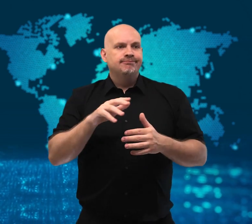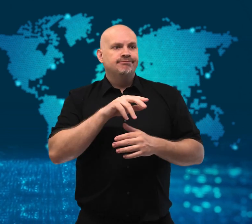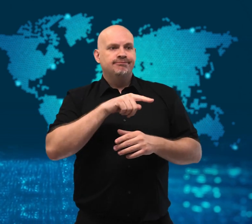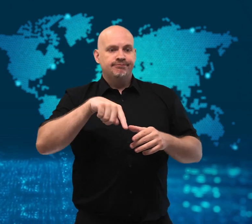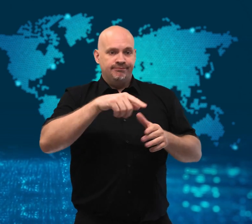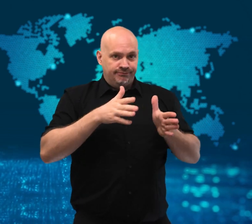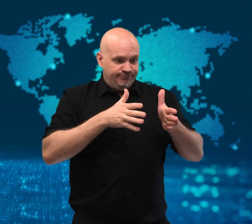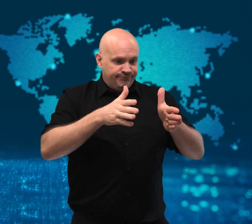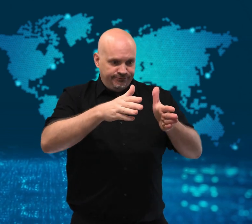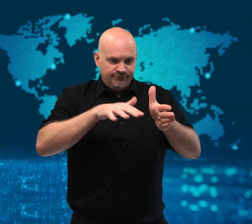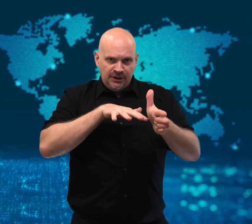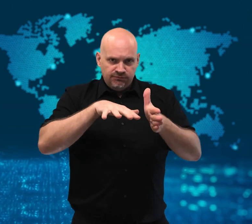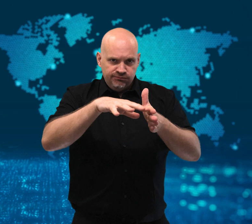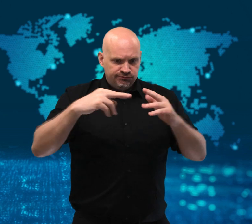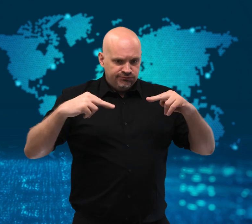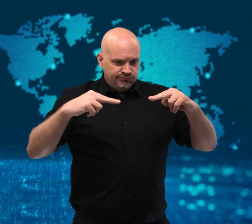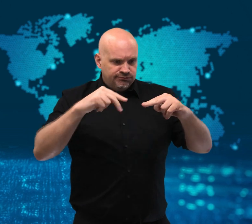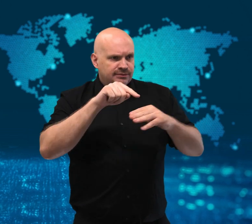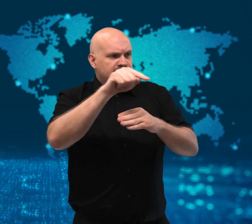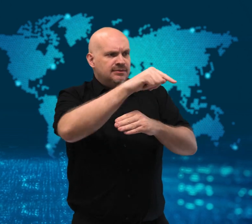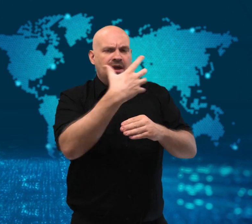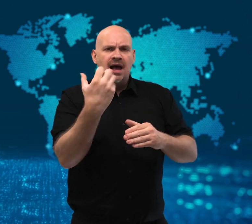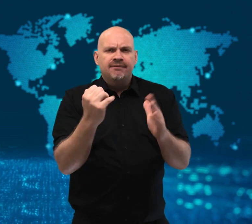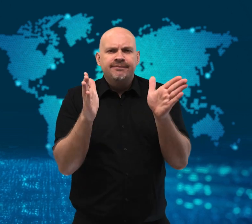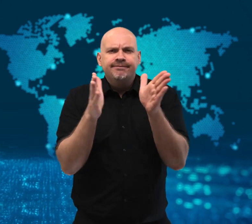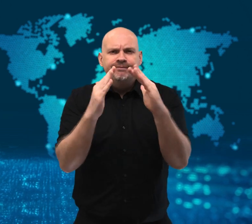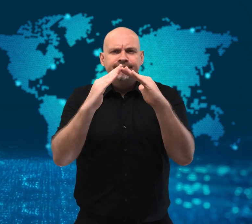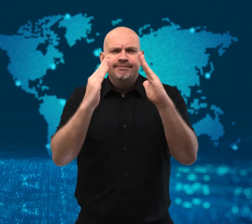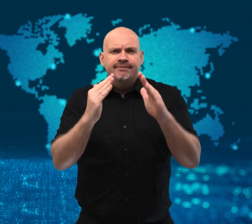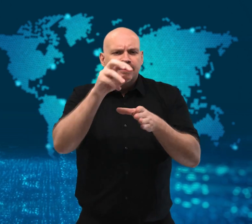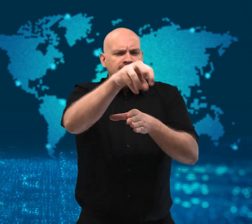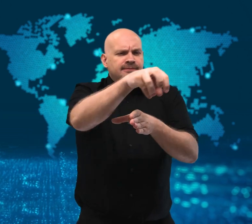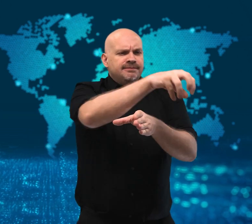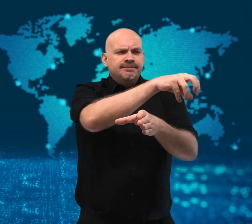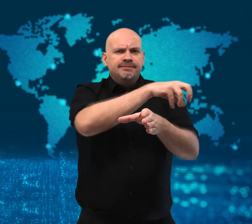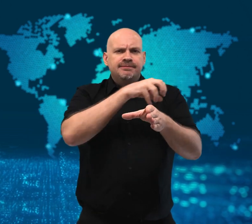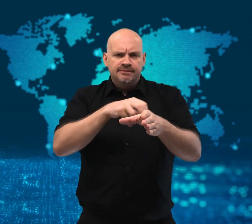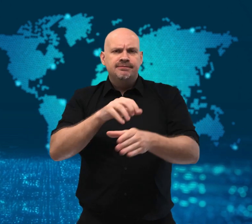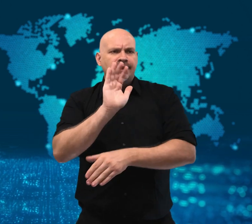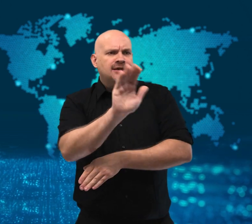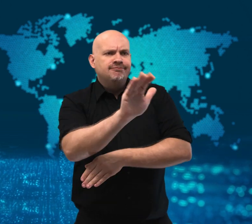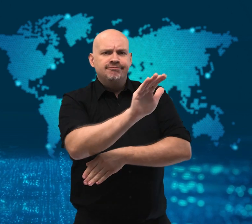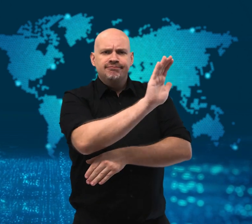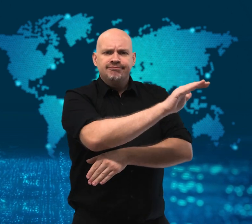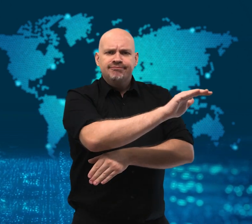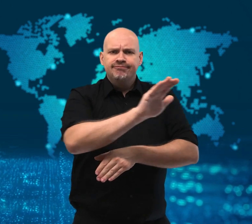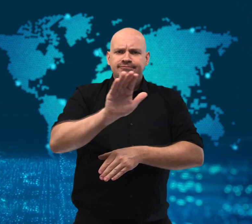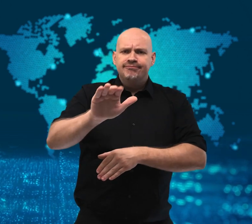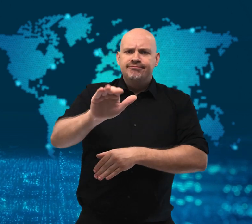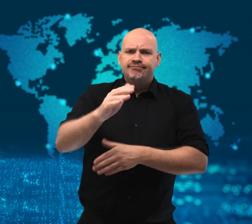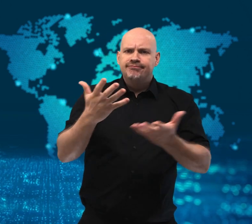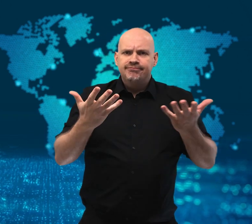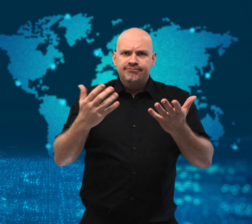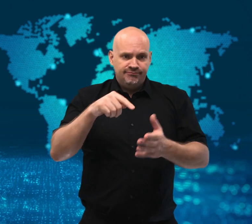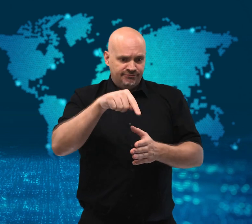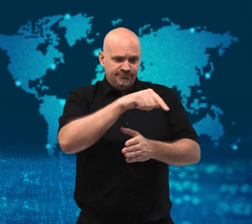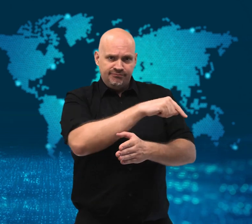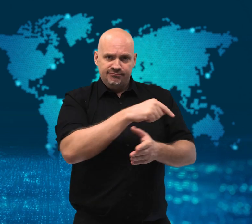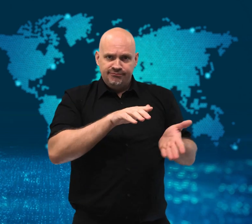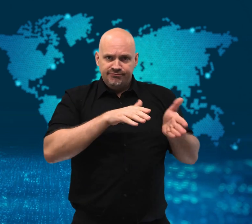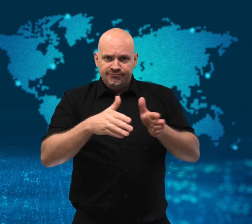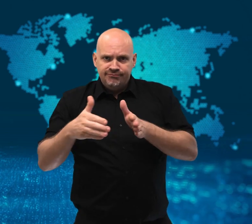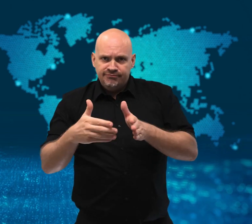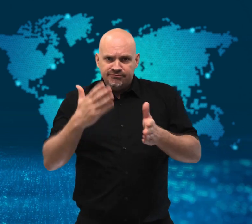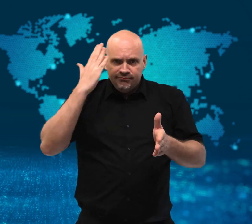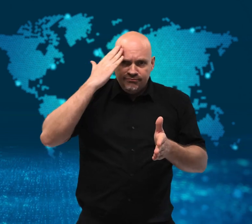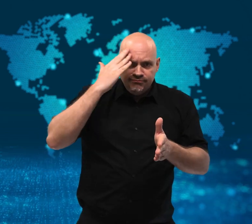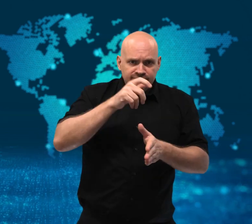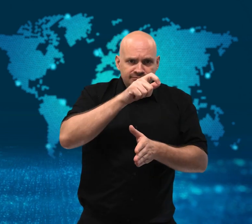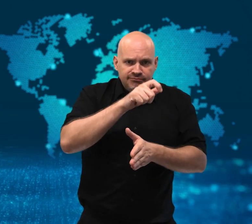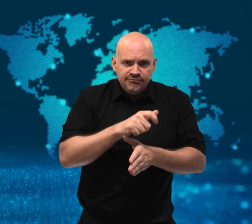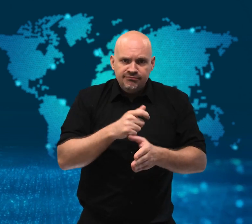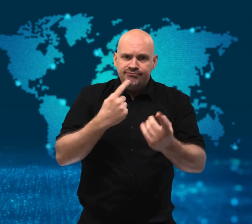They are asking people to stop disposing of bodies in the river.